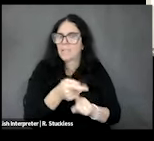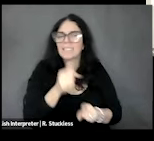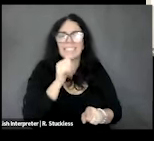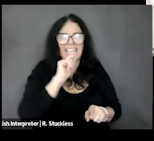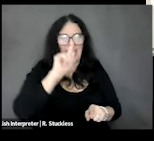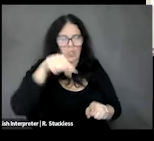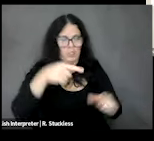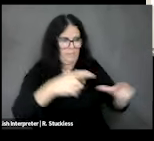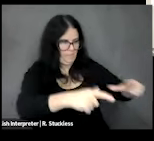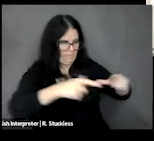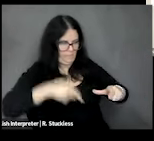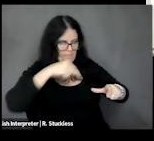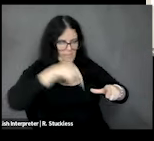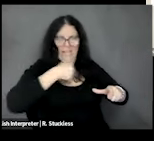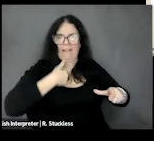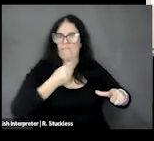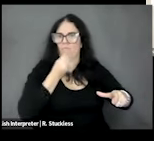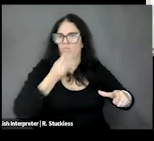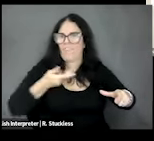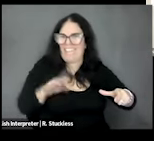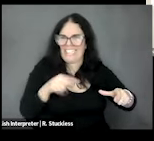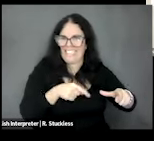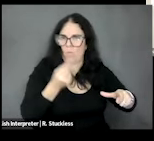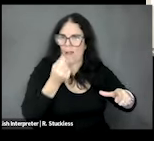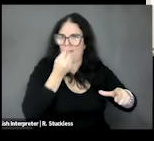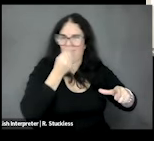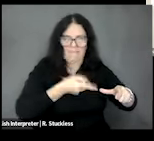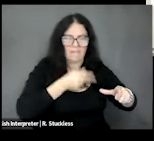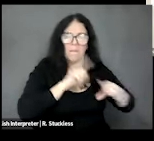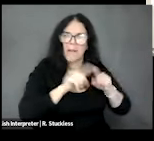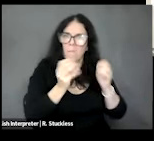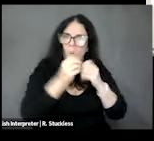know, ease their food, so it's a really important topic it's not something